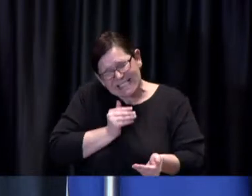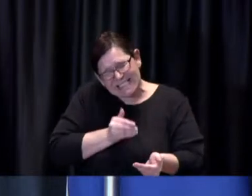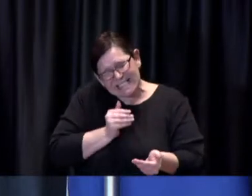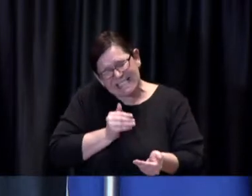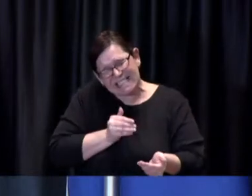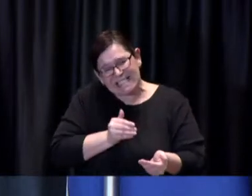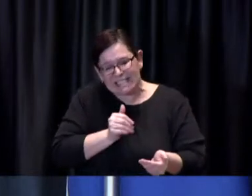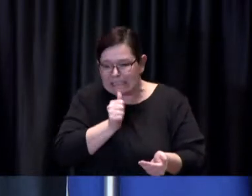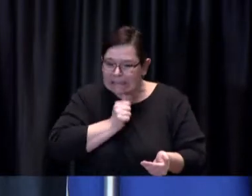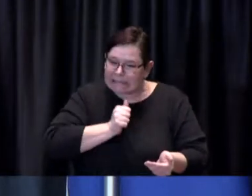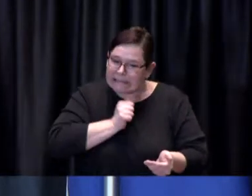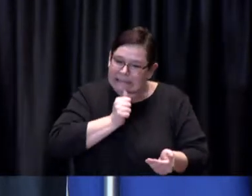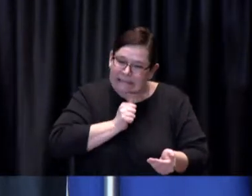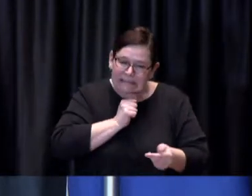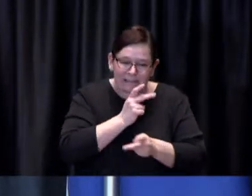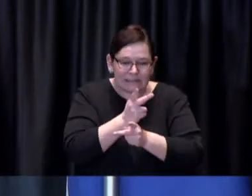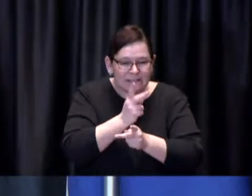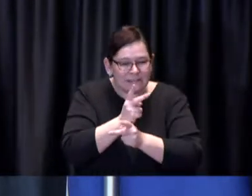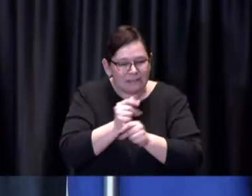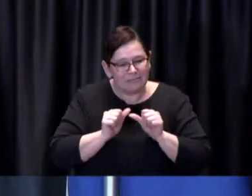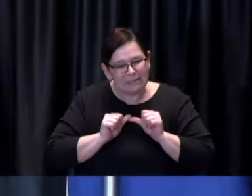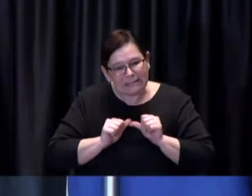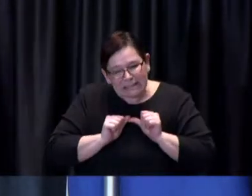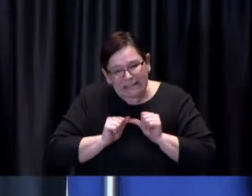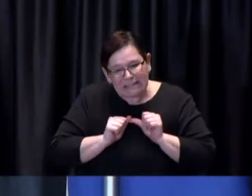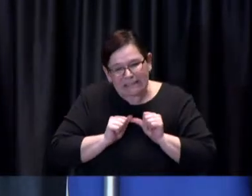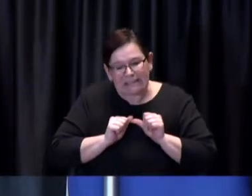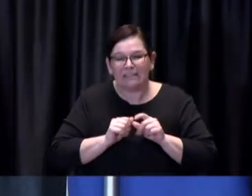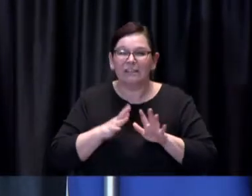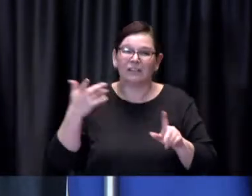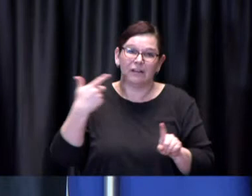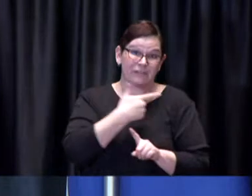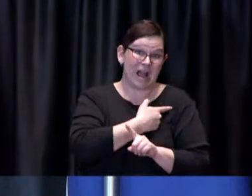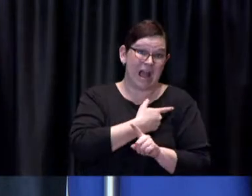it gives vaccines the best chance to afford that protection for us all